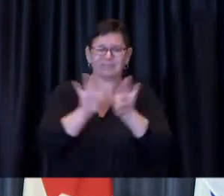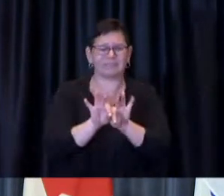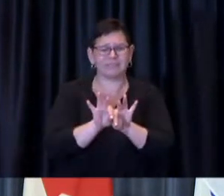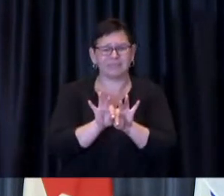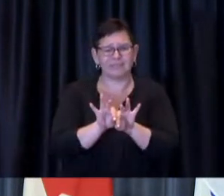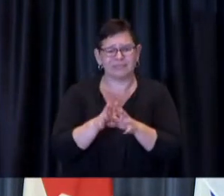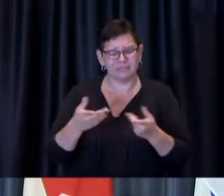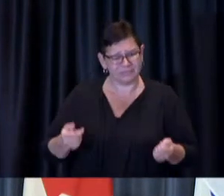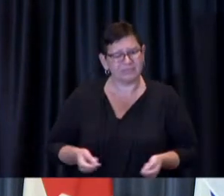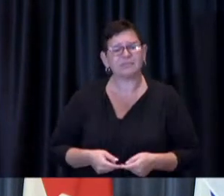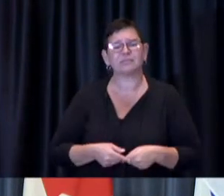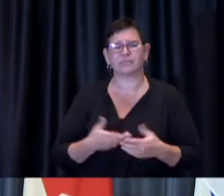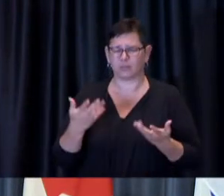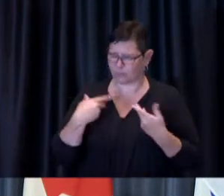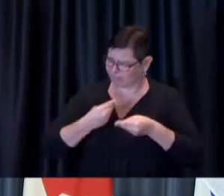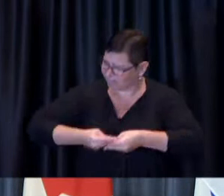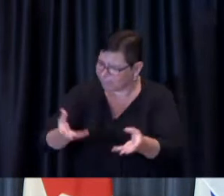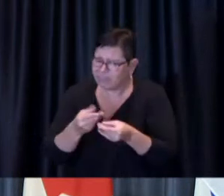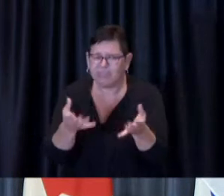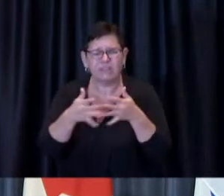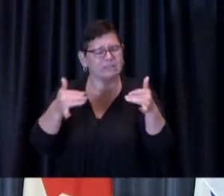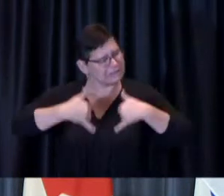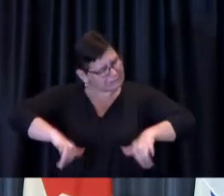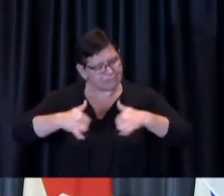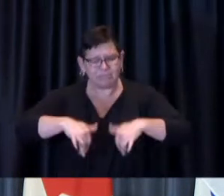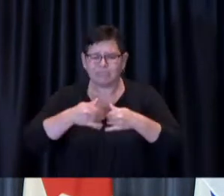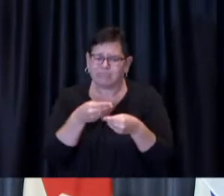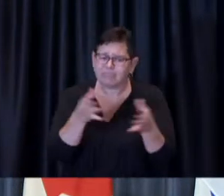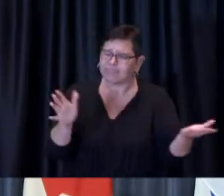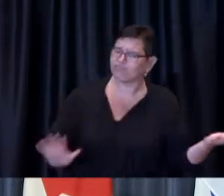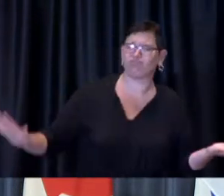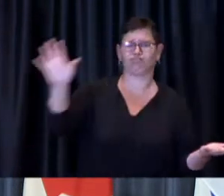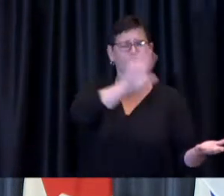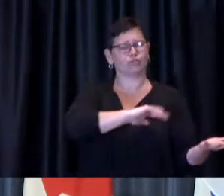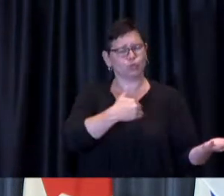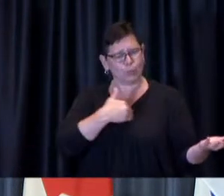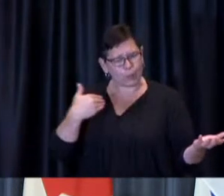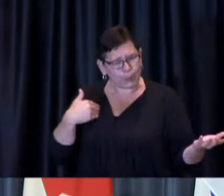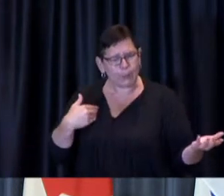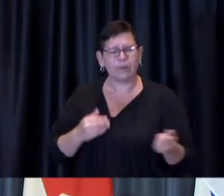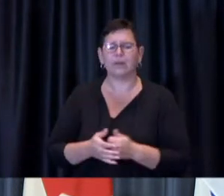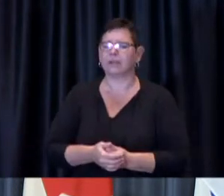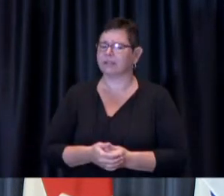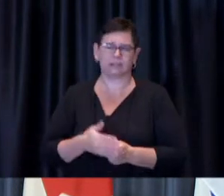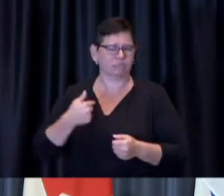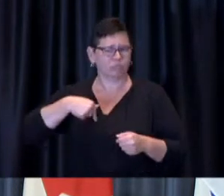Literally thousands of people helping us out with that. We will not stop until every single resident in Toronto